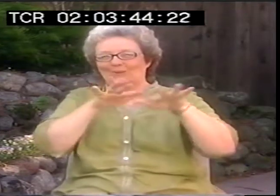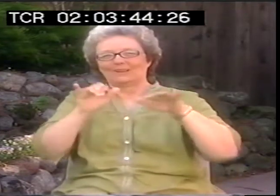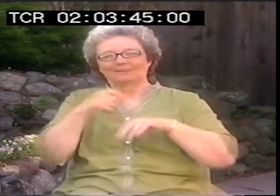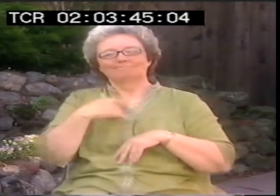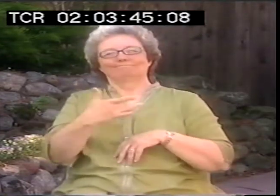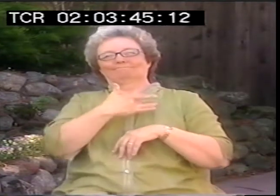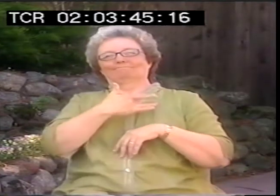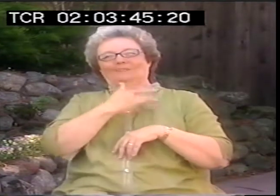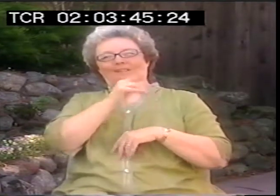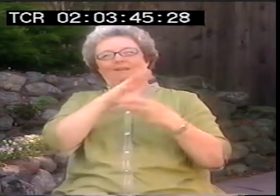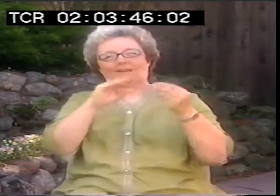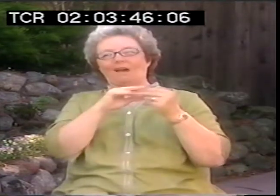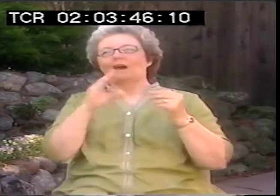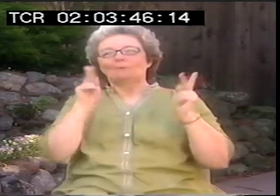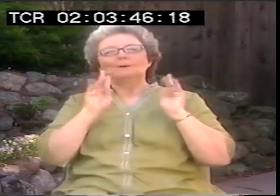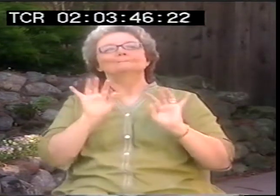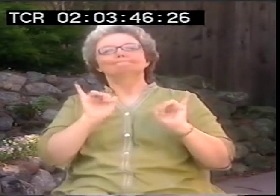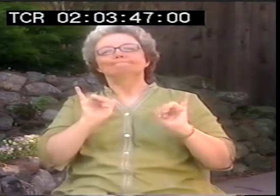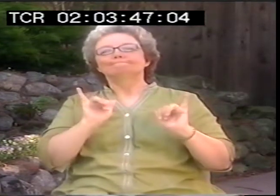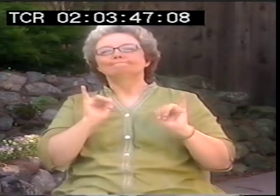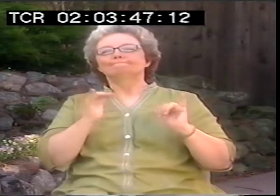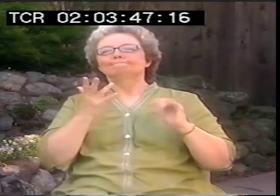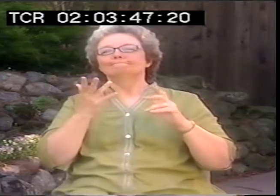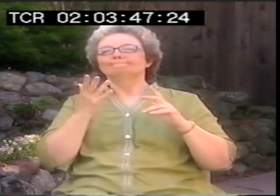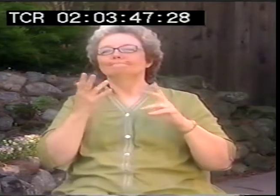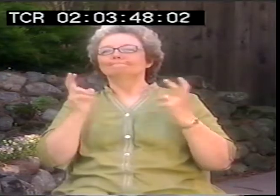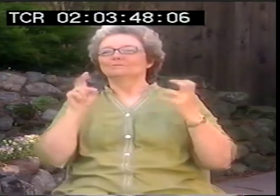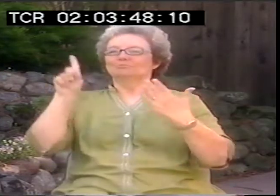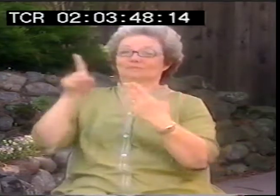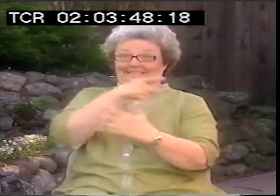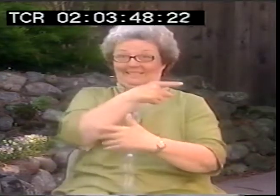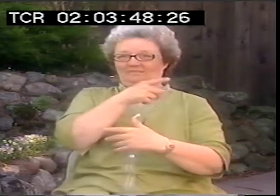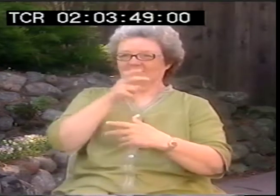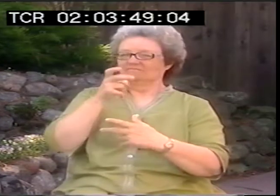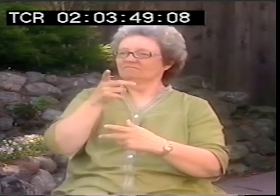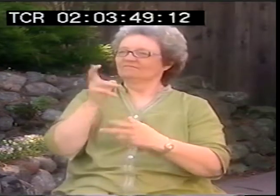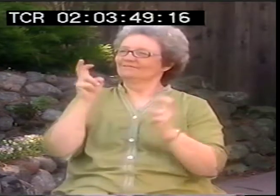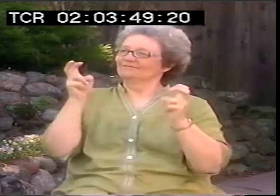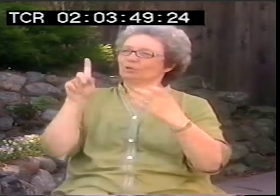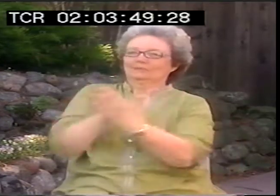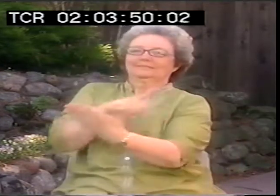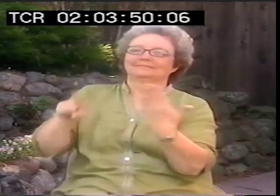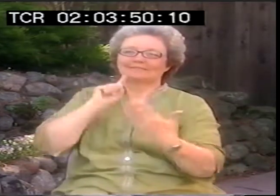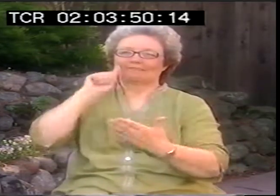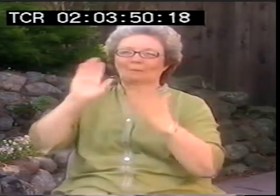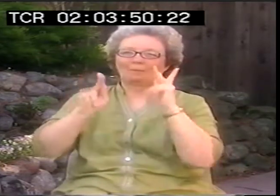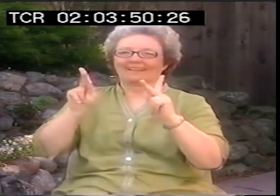and place within the deaf community. And so, I think that was the source of the difficulty.